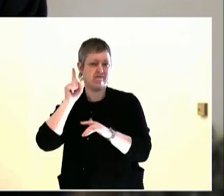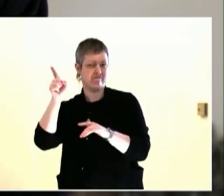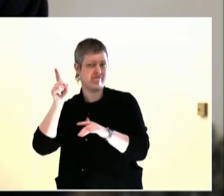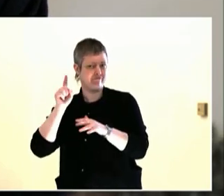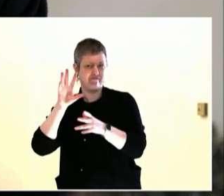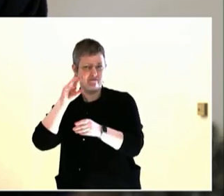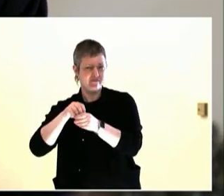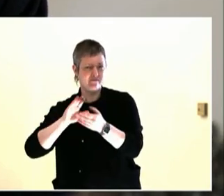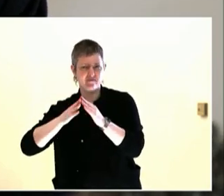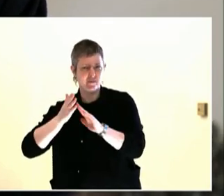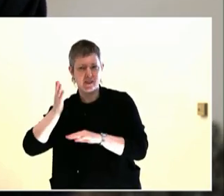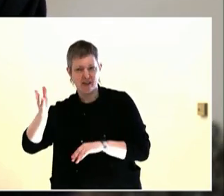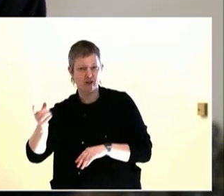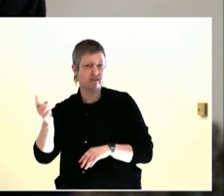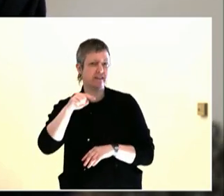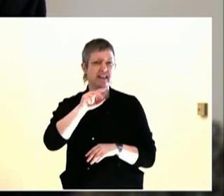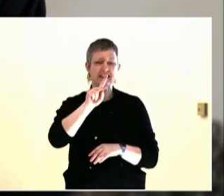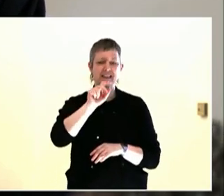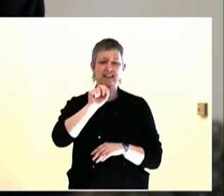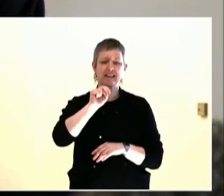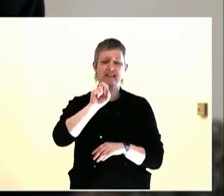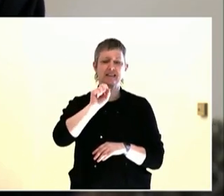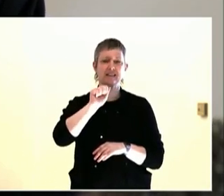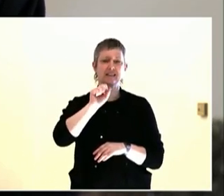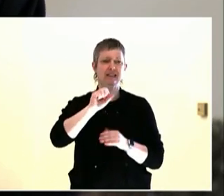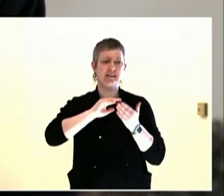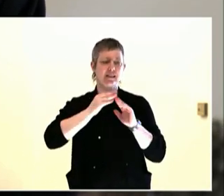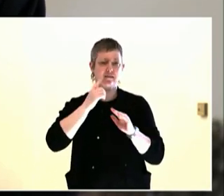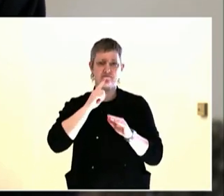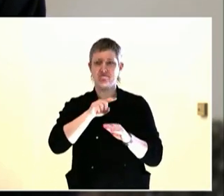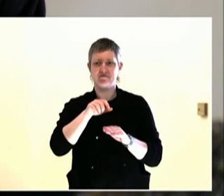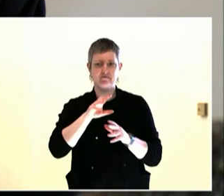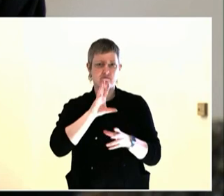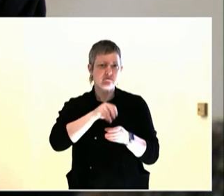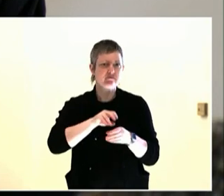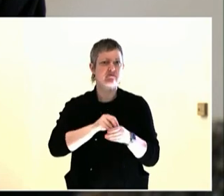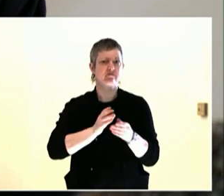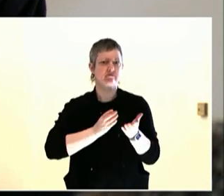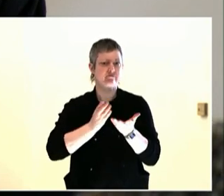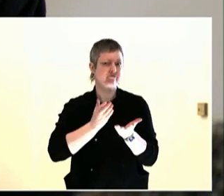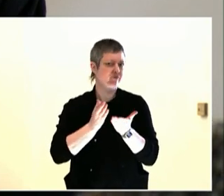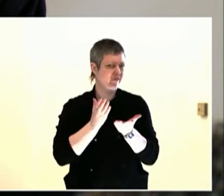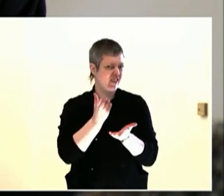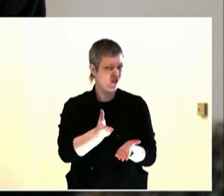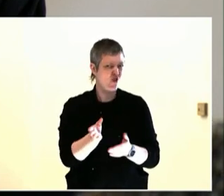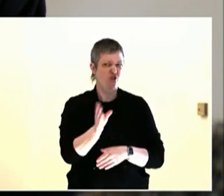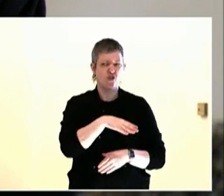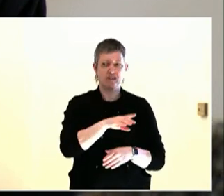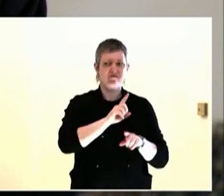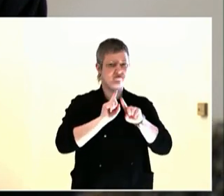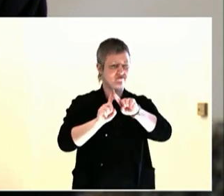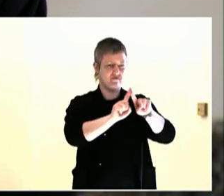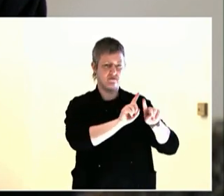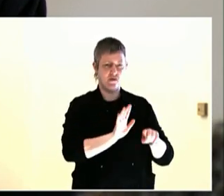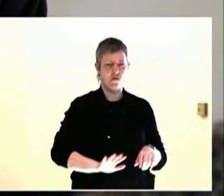there's lots of replaces there. Cynthia has resources. A lot of people can talk about